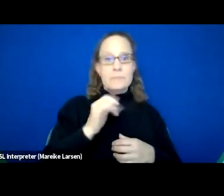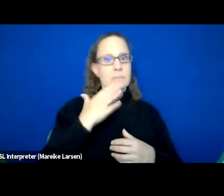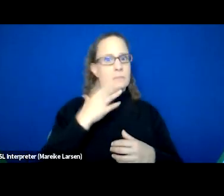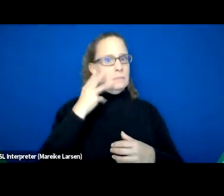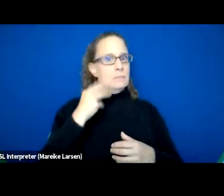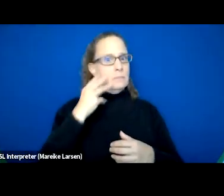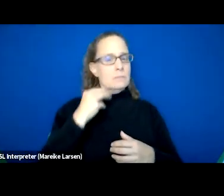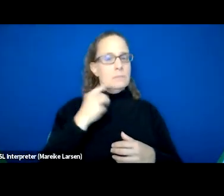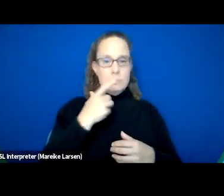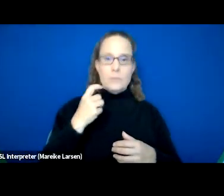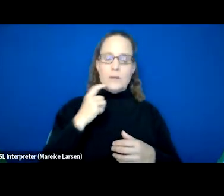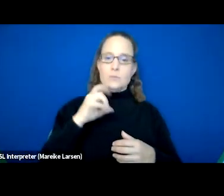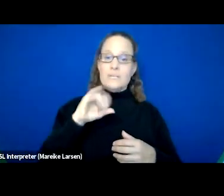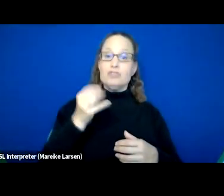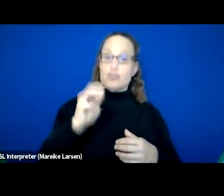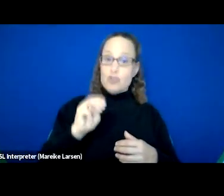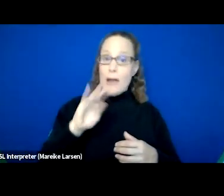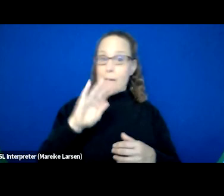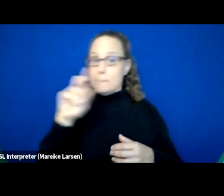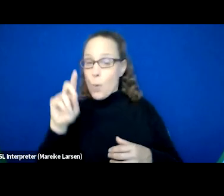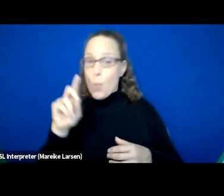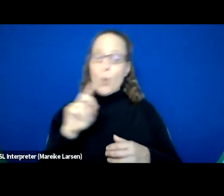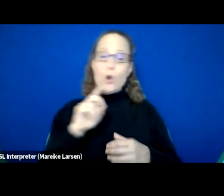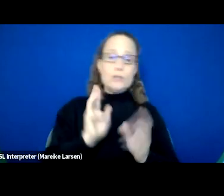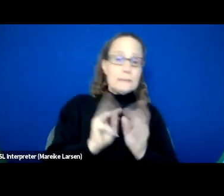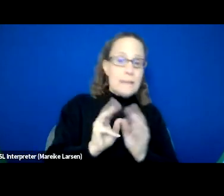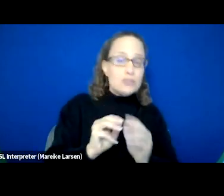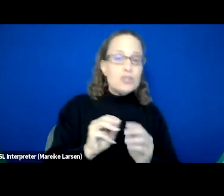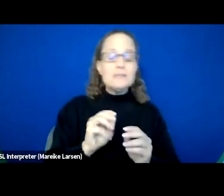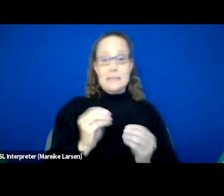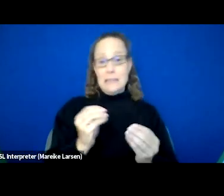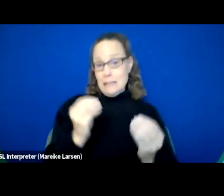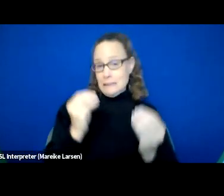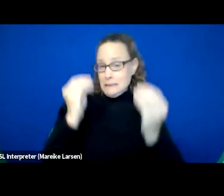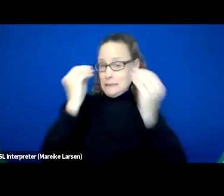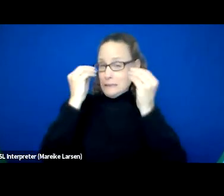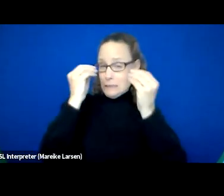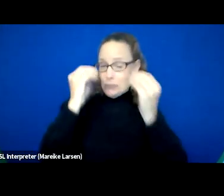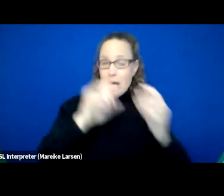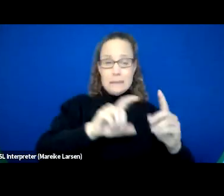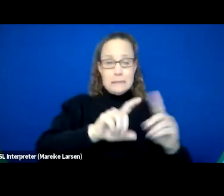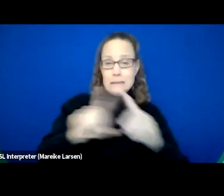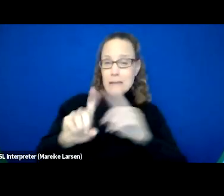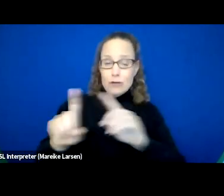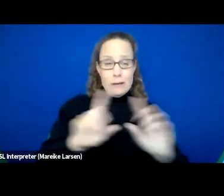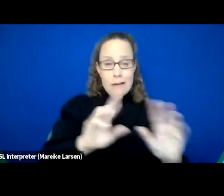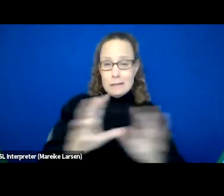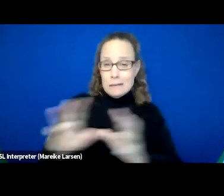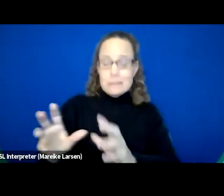because we did jam boards sessions, where they teach us, you know, different entities of part of just homelessness.